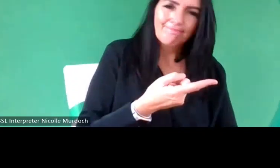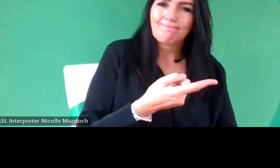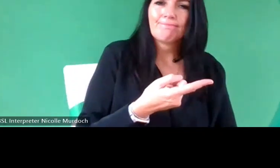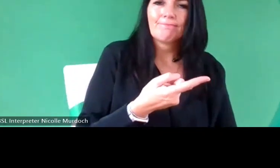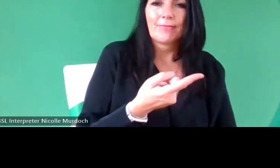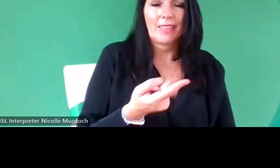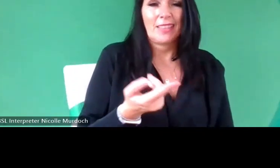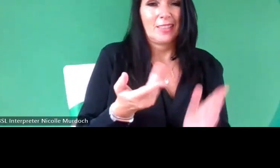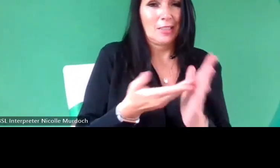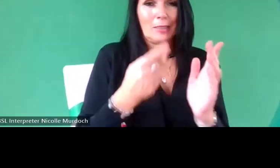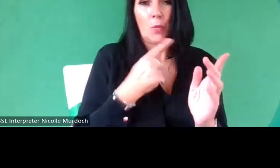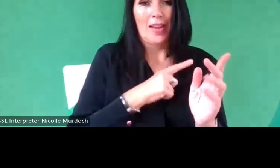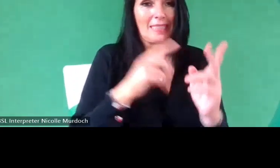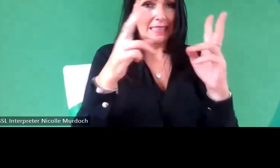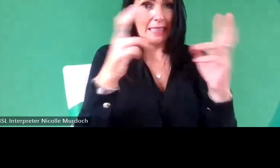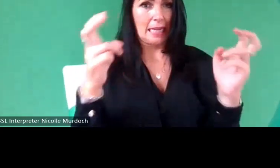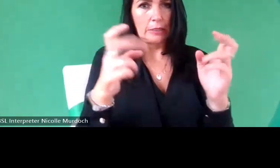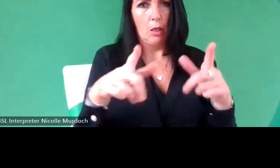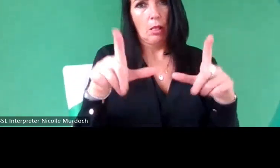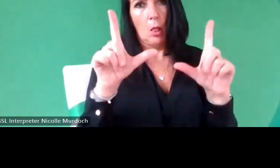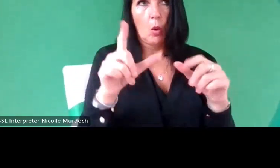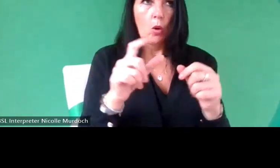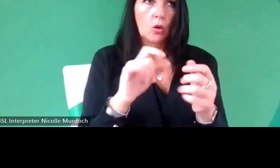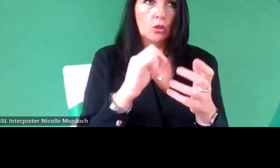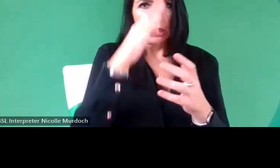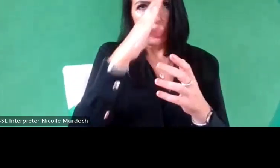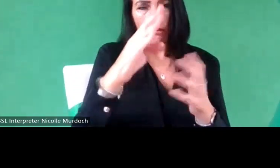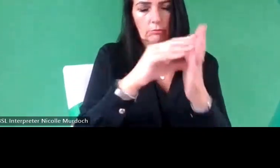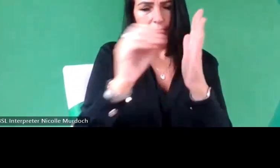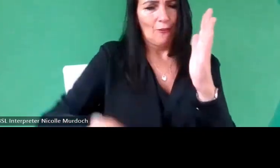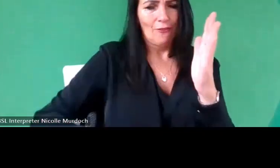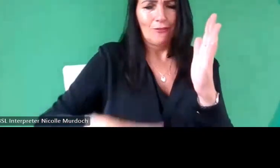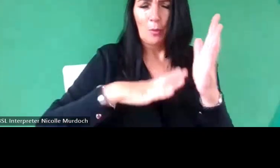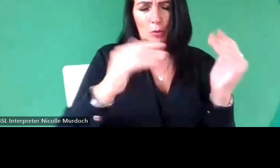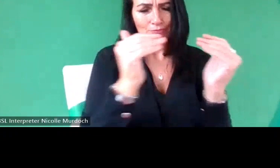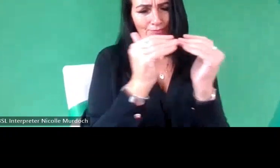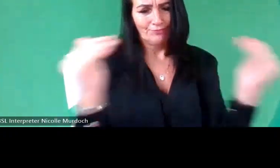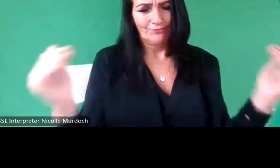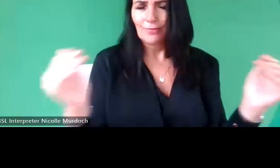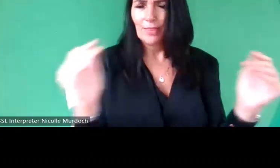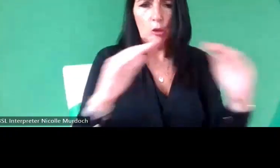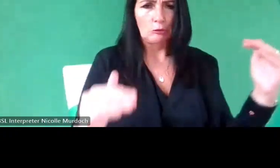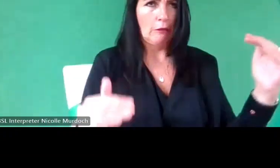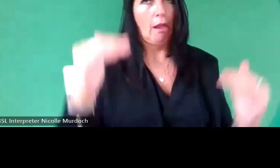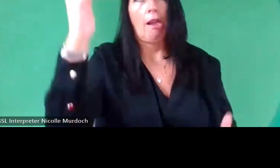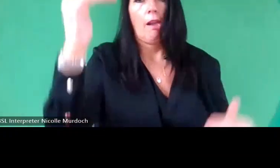want to be a very equal Level Playing Field so when you're working with them or organizations